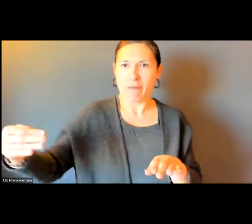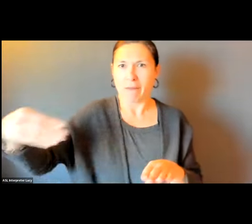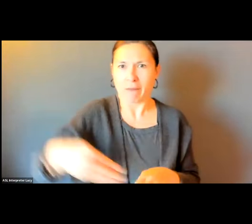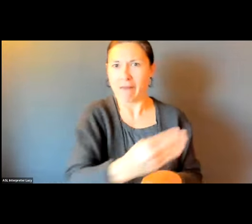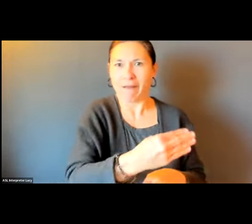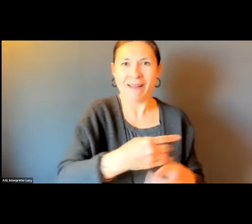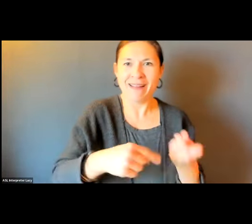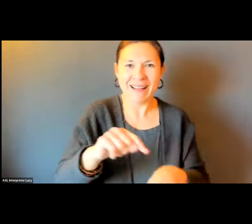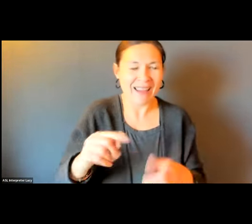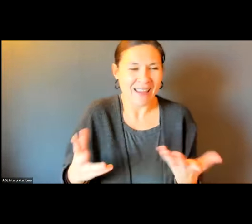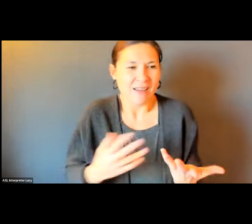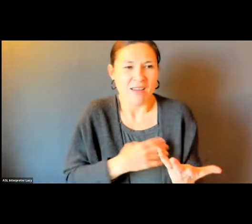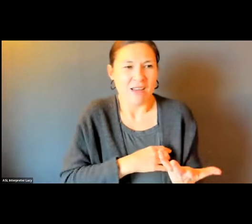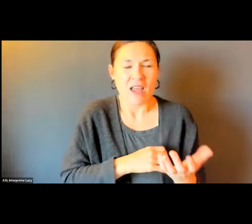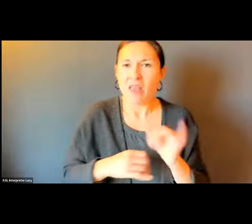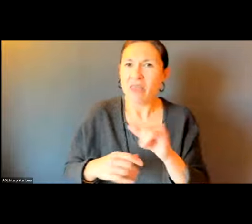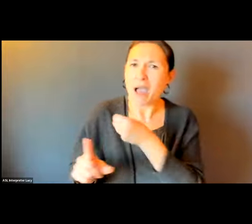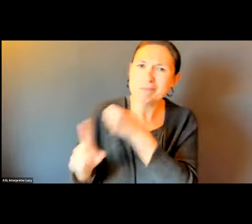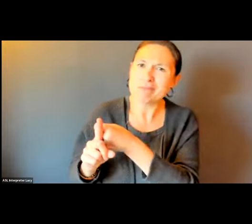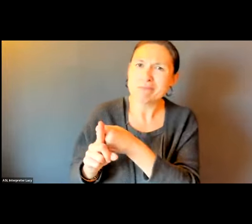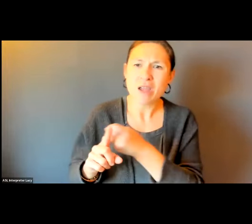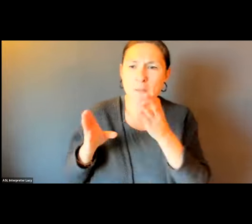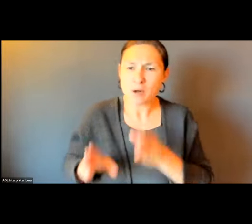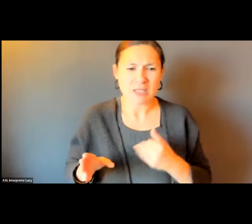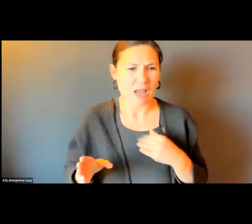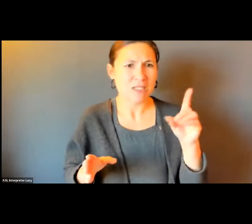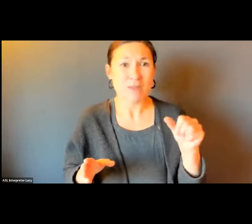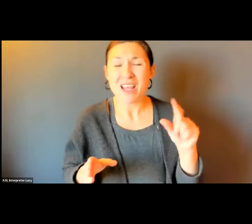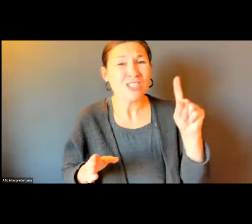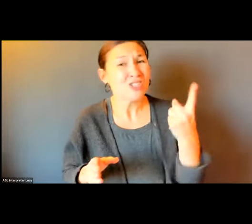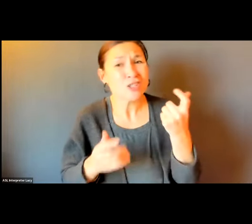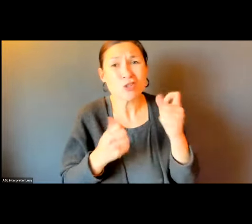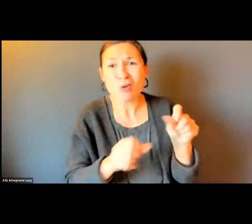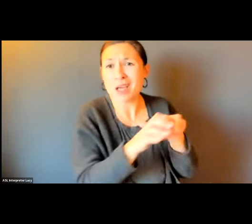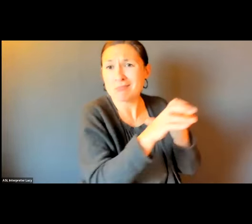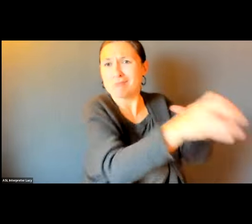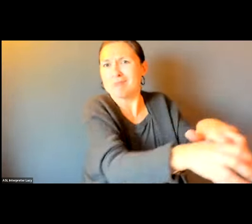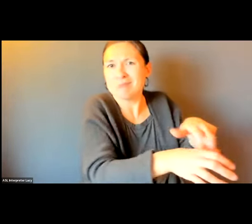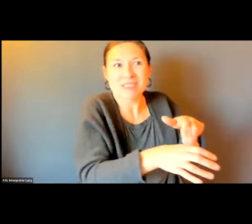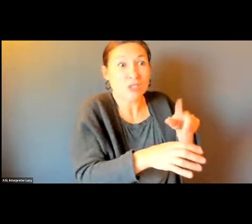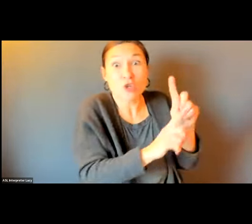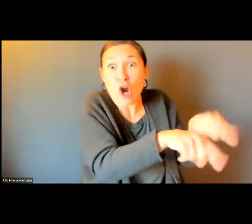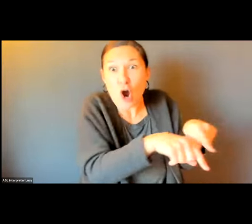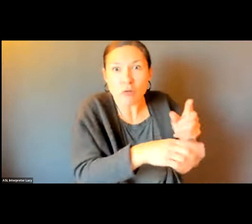SHOVEL OUT PART, BUT I CAN'T GET TO IT. THAT'S A REAL HORRIBLE NEGATIVE IMPACT ON A PERSON WITH A DISABILITY. TRYING TO GET FROM HERE TO